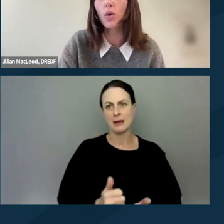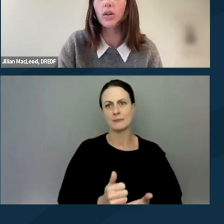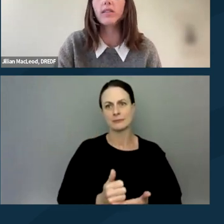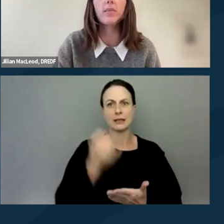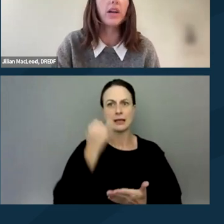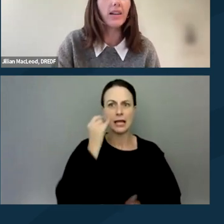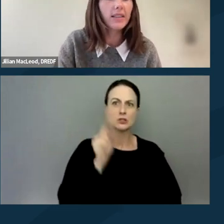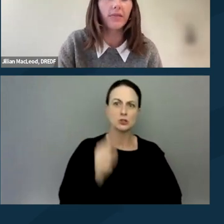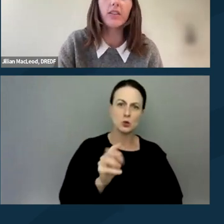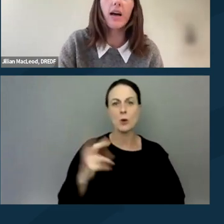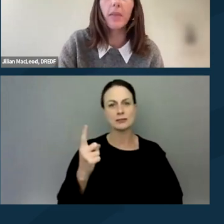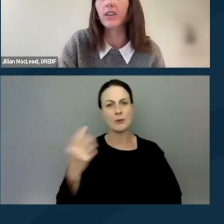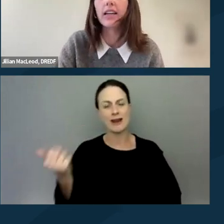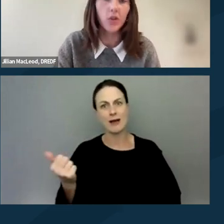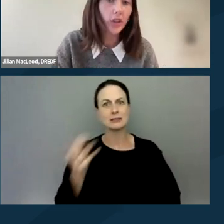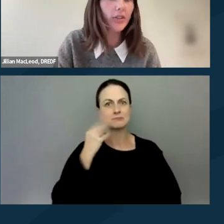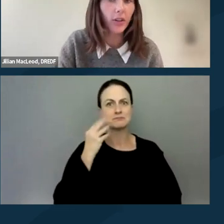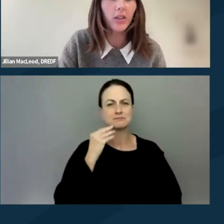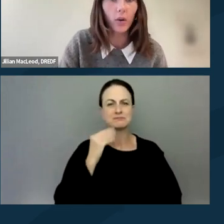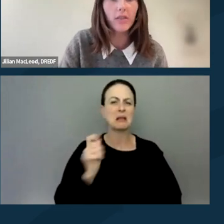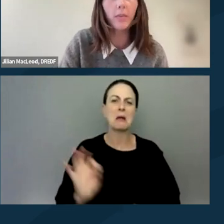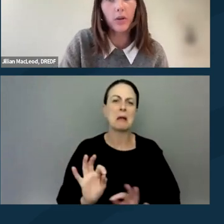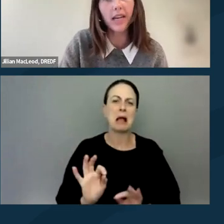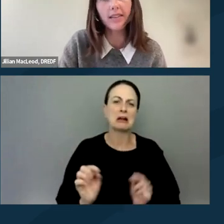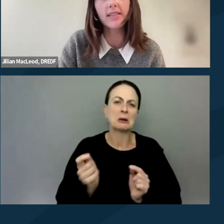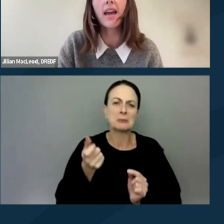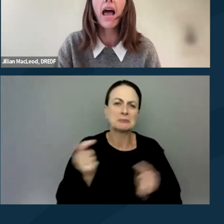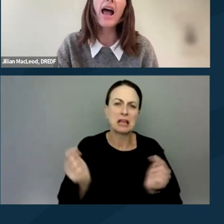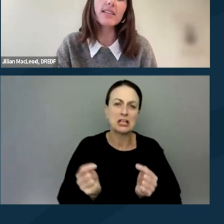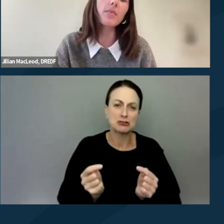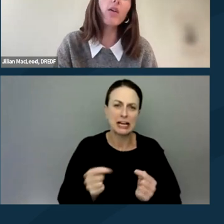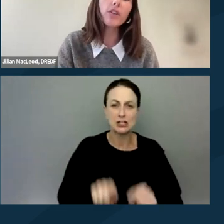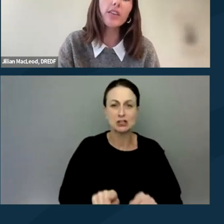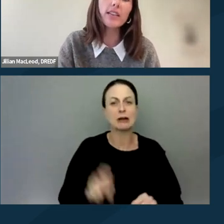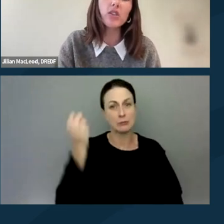or someone else suffers a minor injury during the course of a protest. And some helpful things